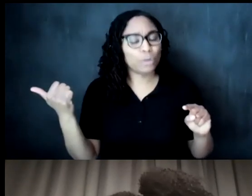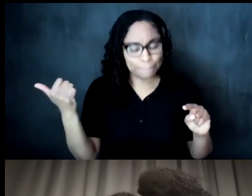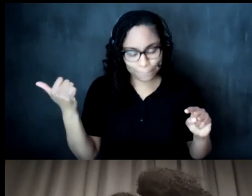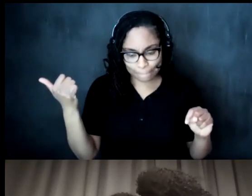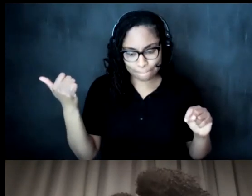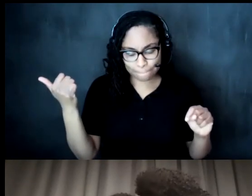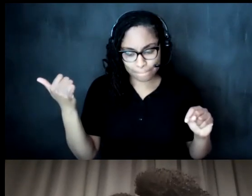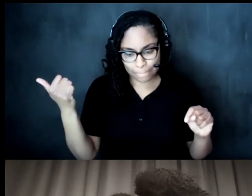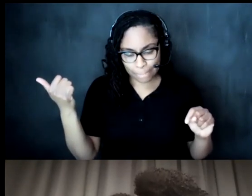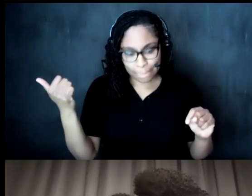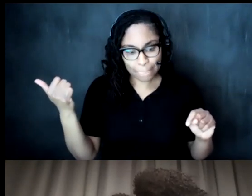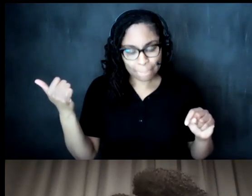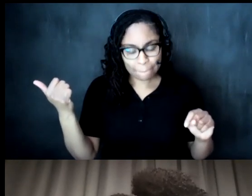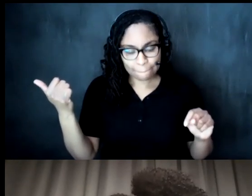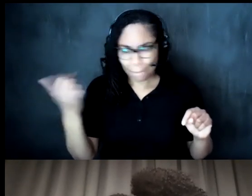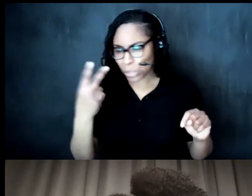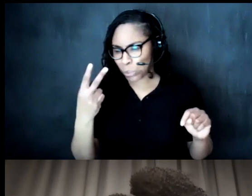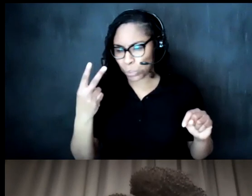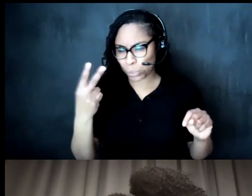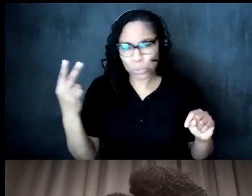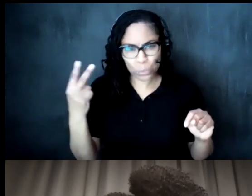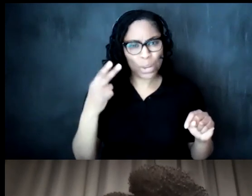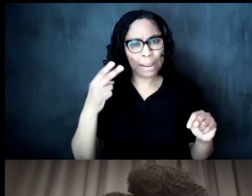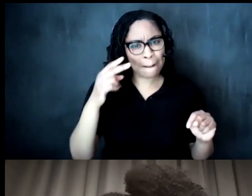others that i'm the two or three black us artists couple that are missing so i think